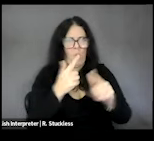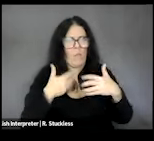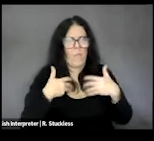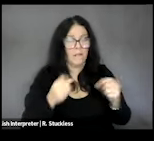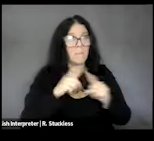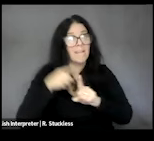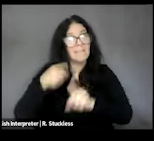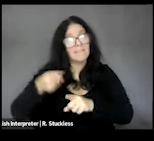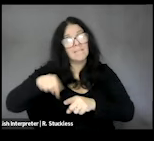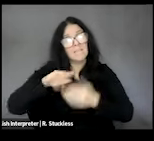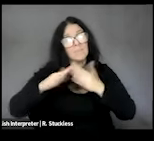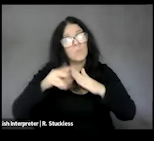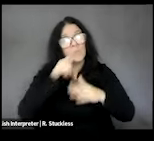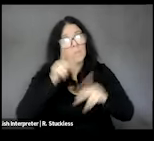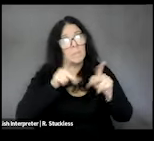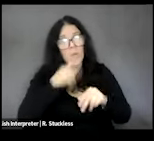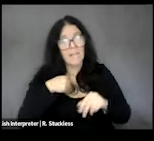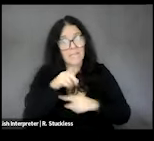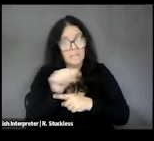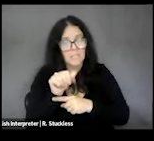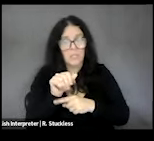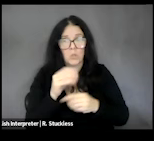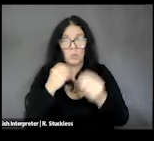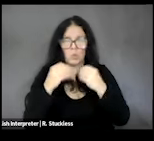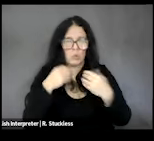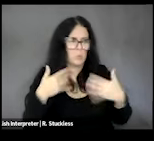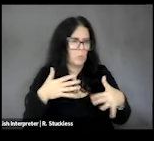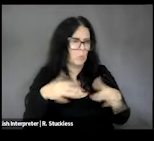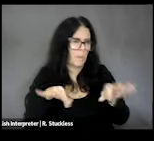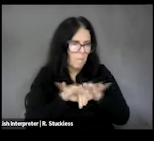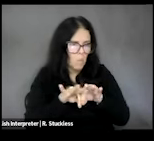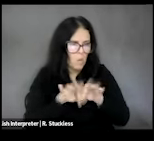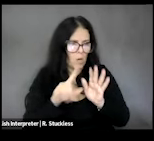to the disability community, nutrition plays a more important role than ever. Whether you were born